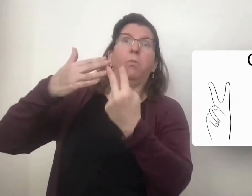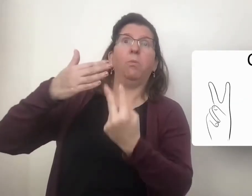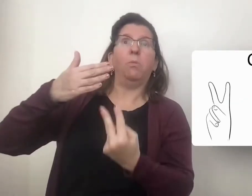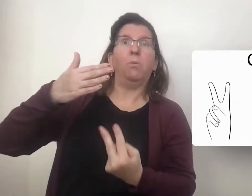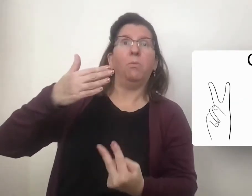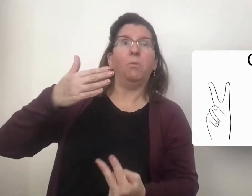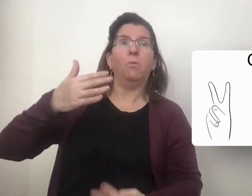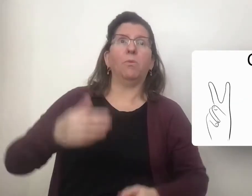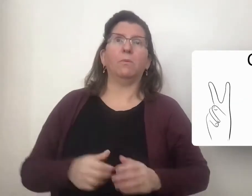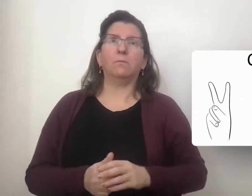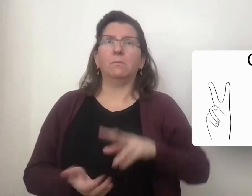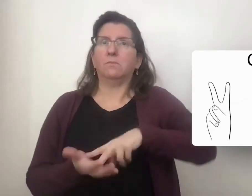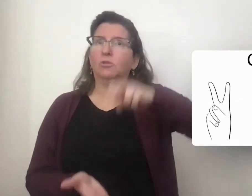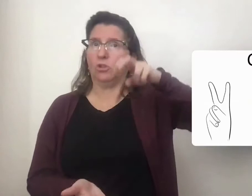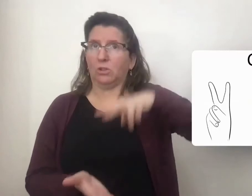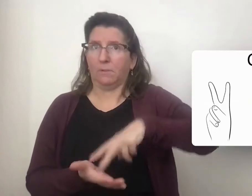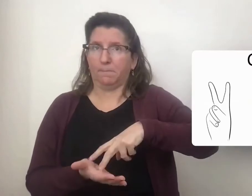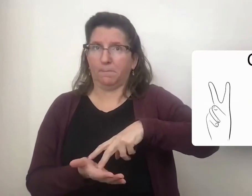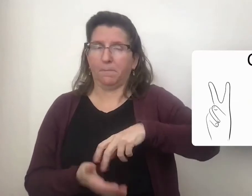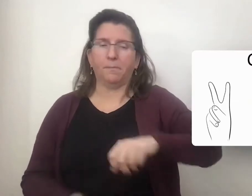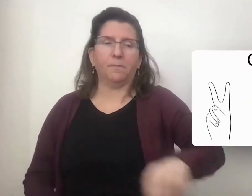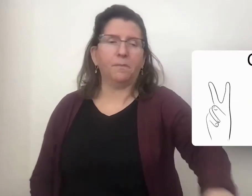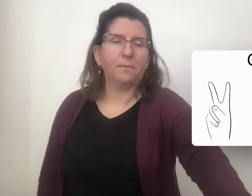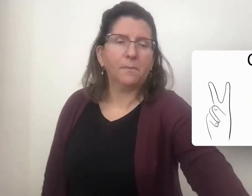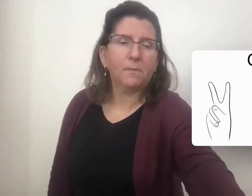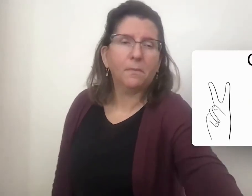diving and jumping.